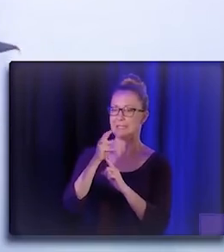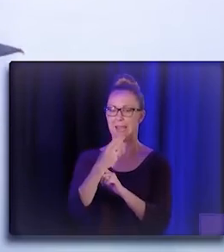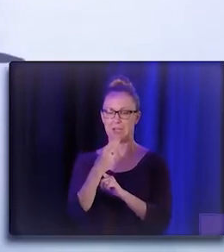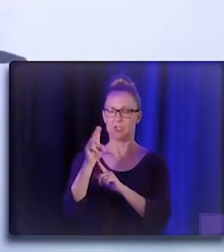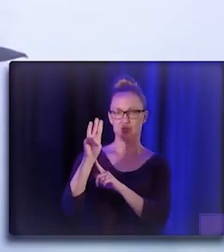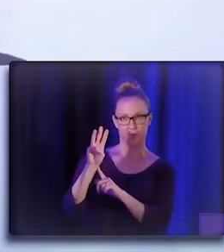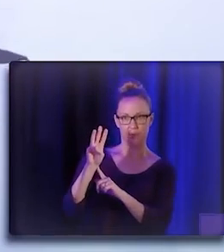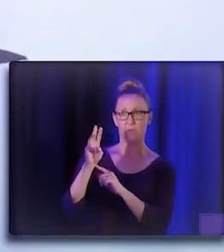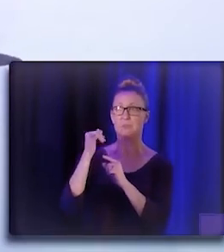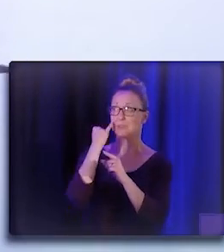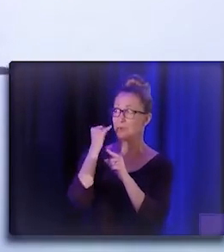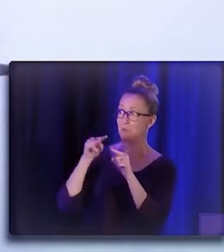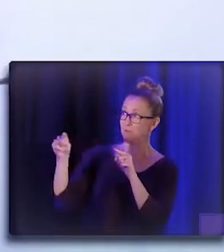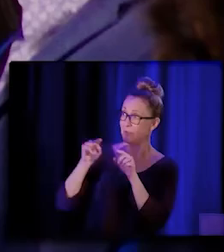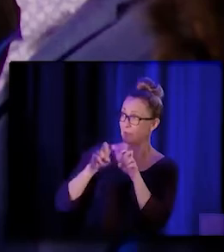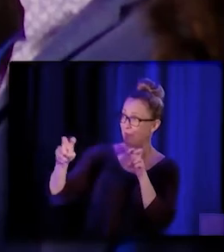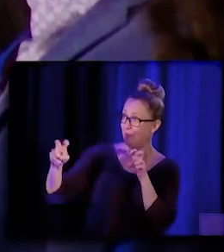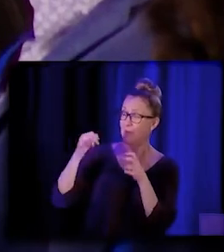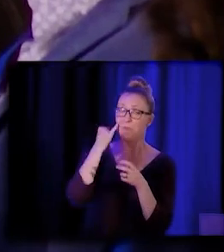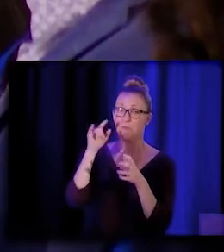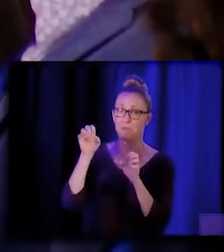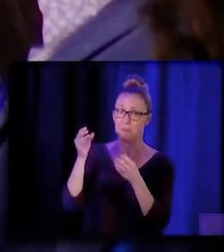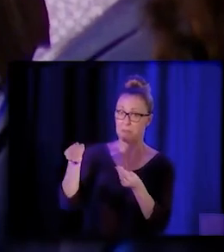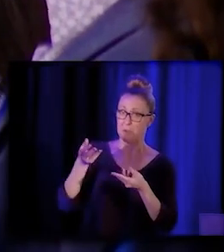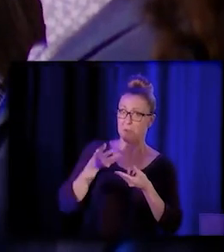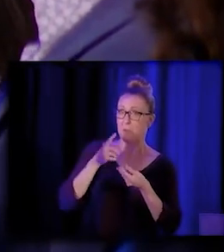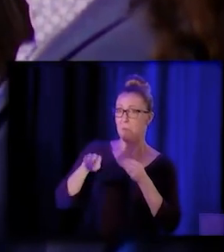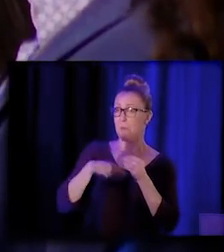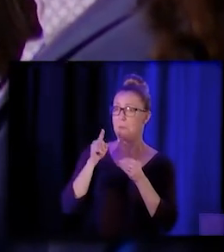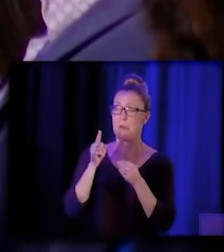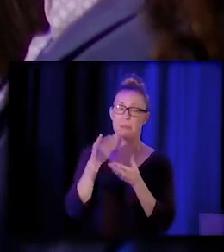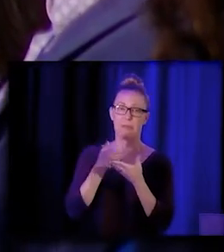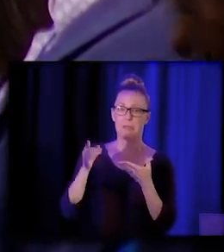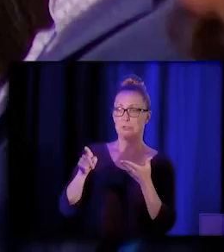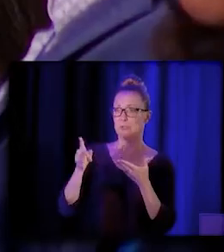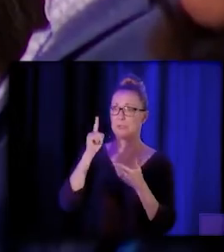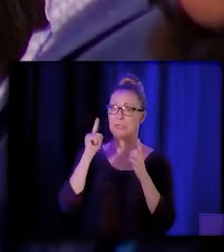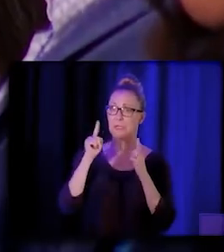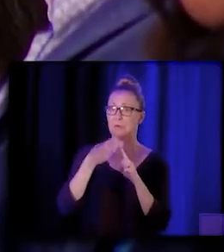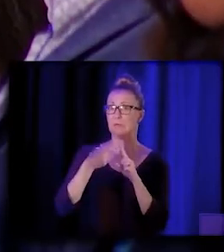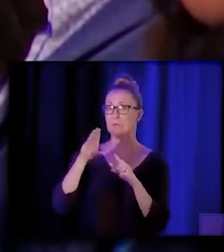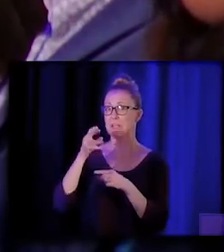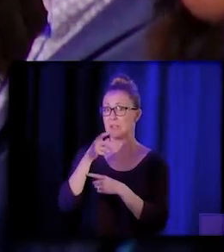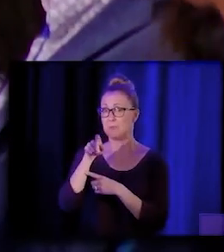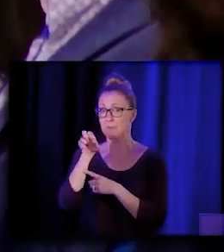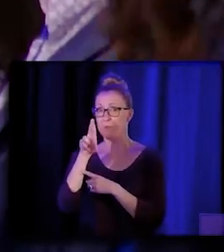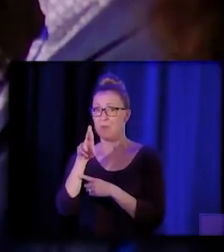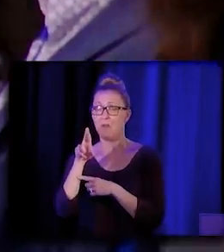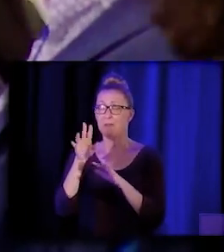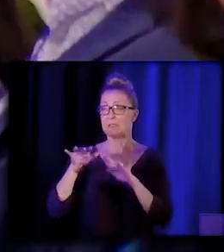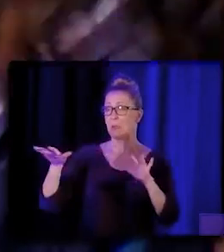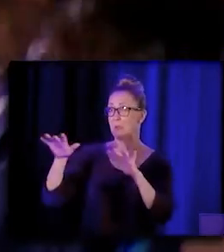about what you're hearing from the workforce right now. And why don't we start with you, Andrea, at the other end?